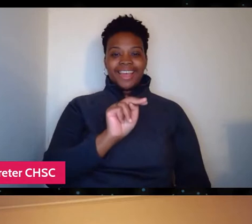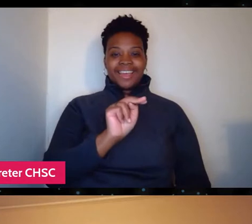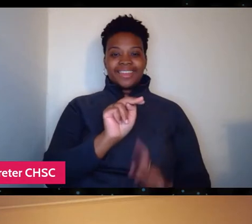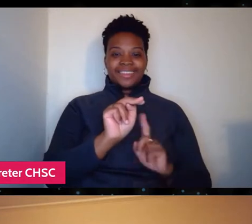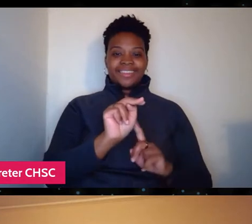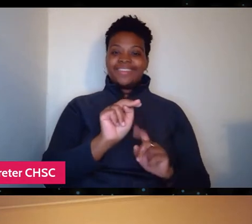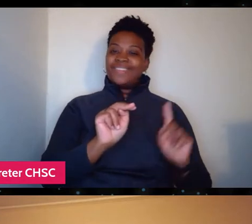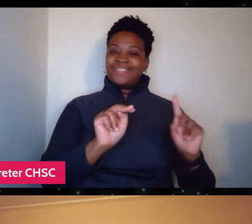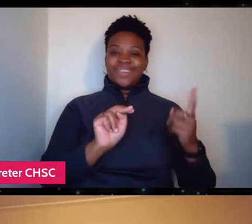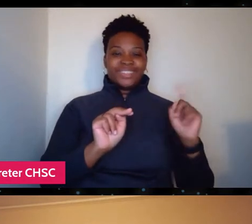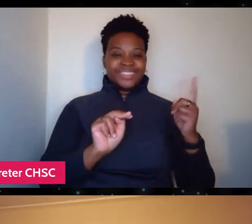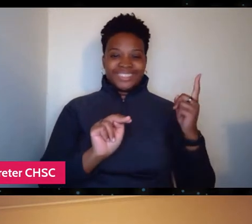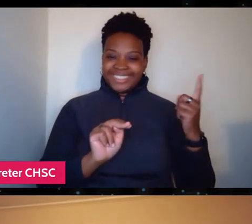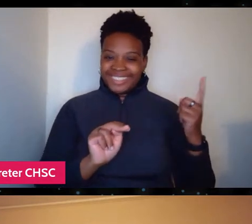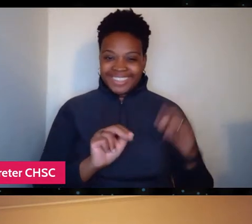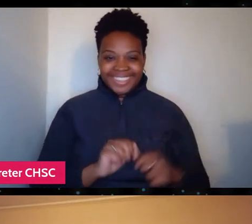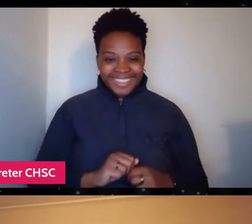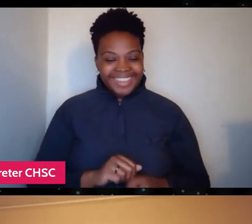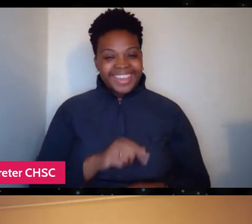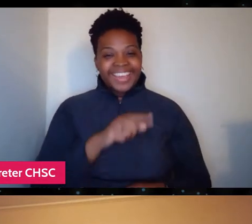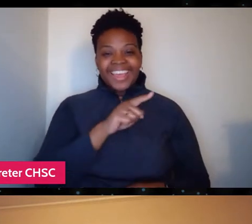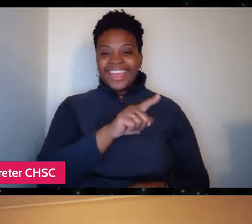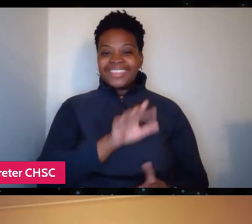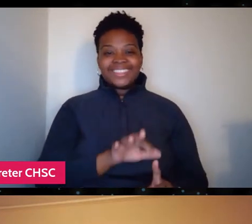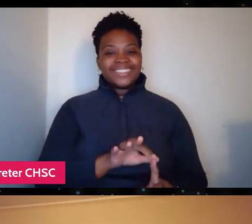He's such an exceptional character.